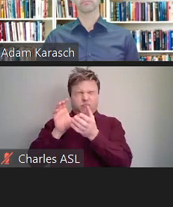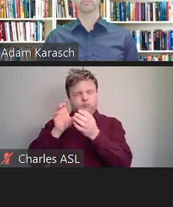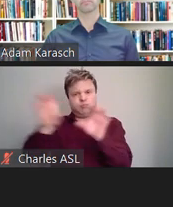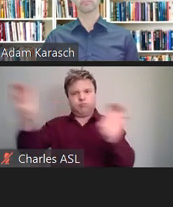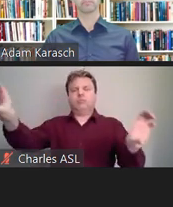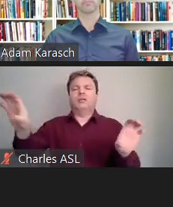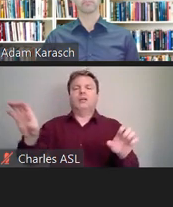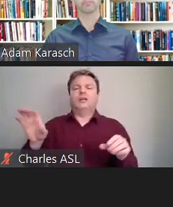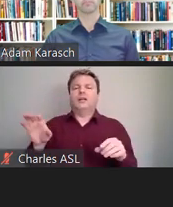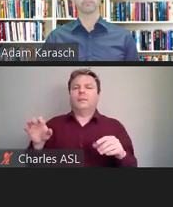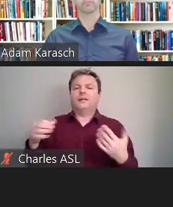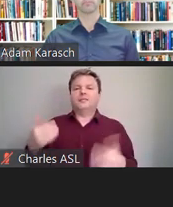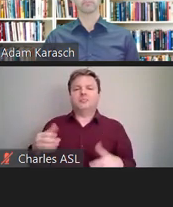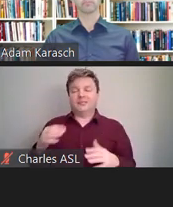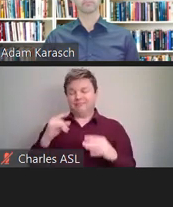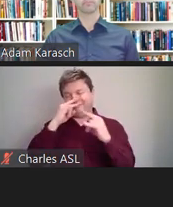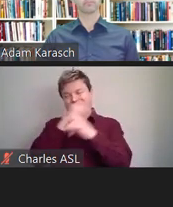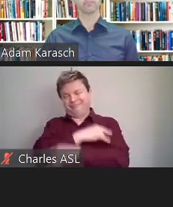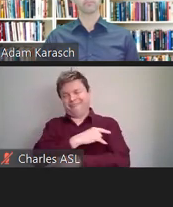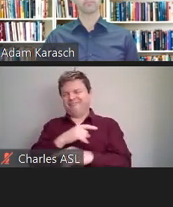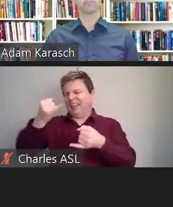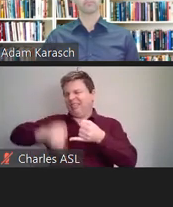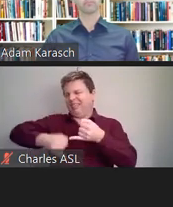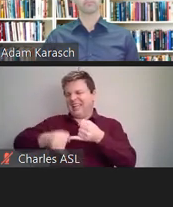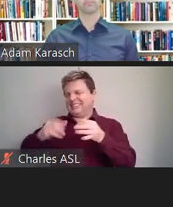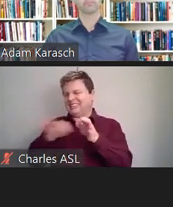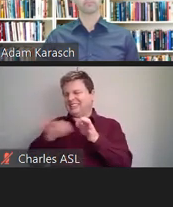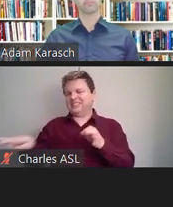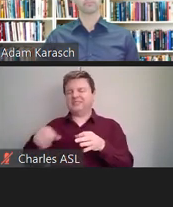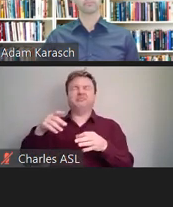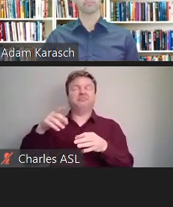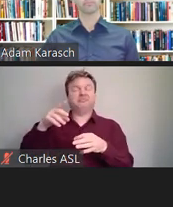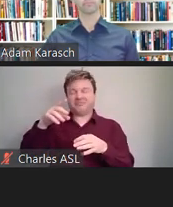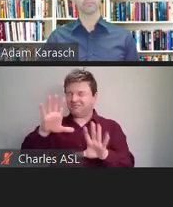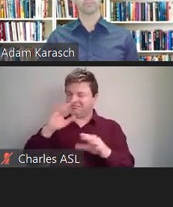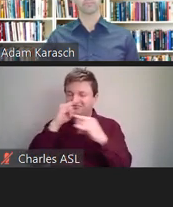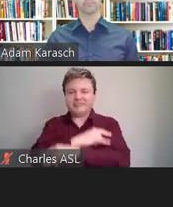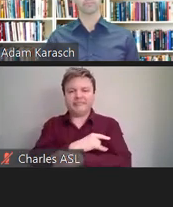ironically, after all of the lawsuit, the litigation,